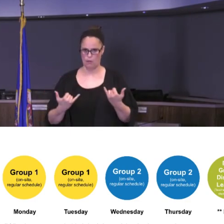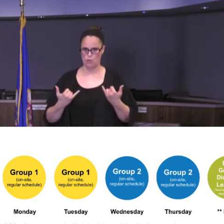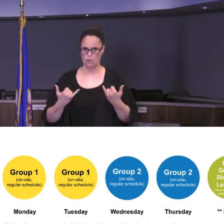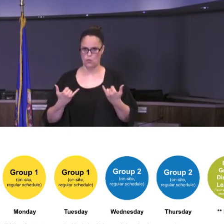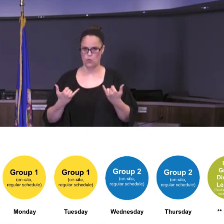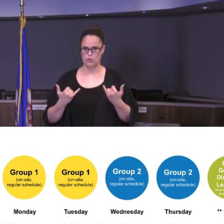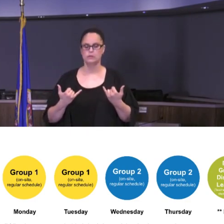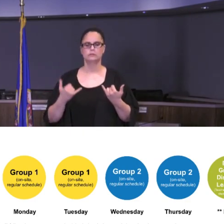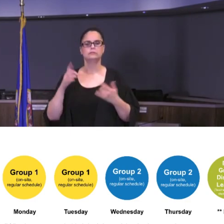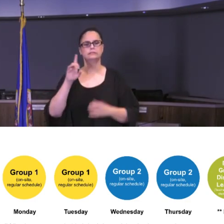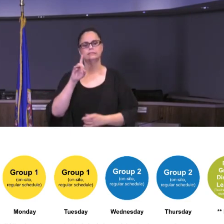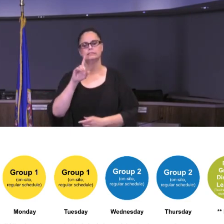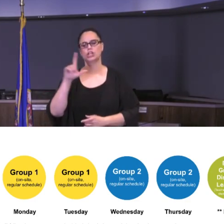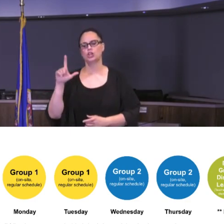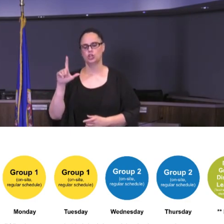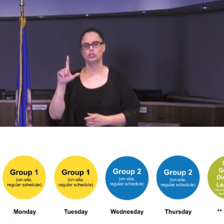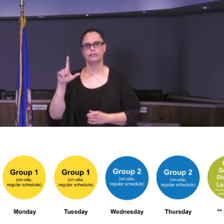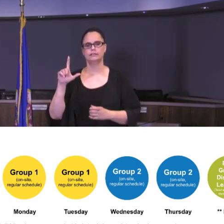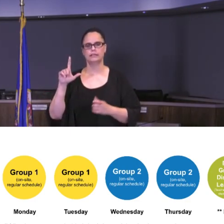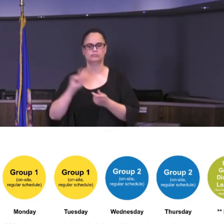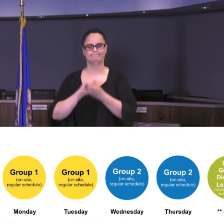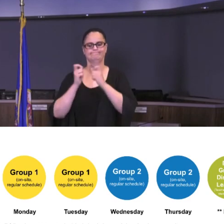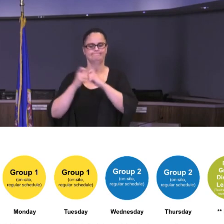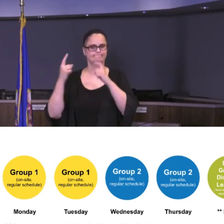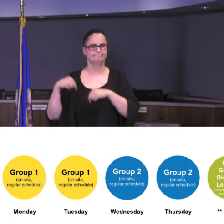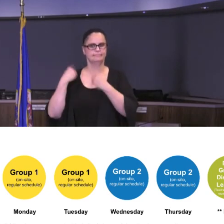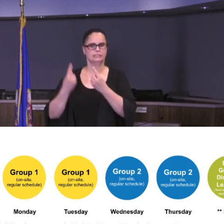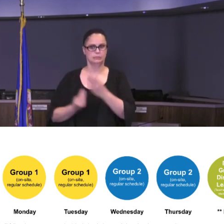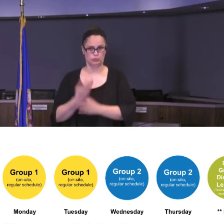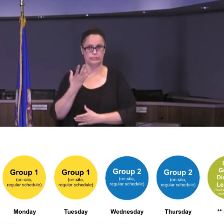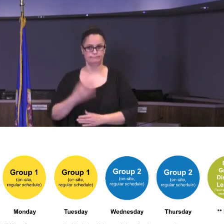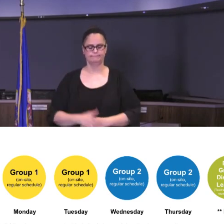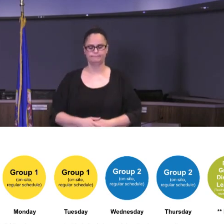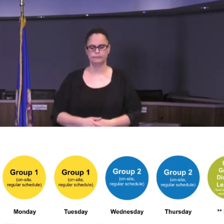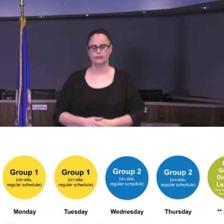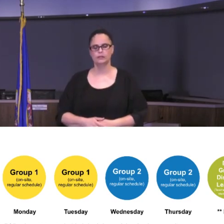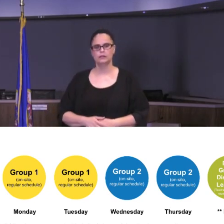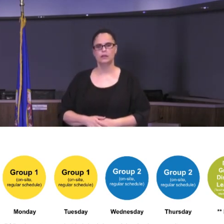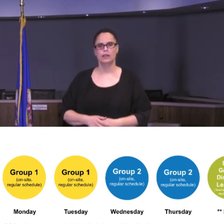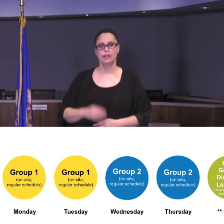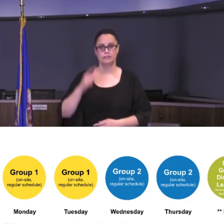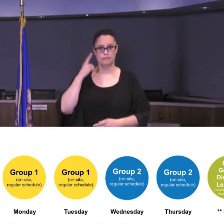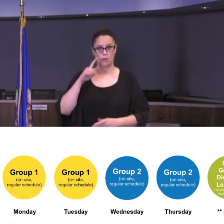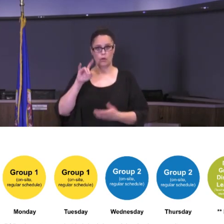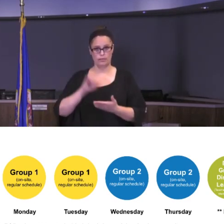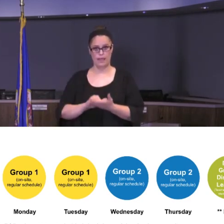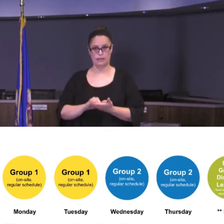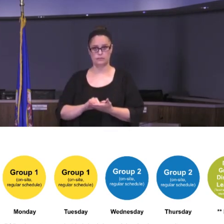learning as we knew it in the spring. So I want to say to that end that our students and families